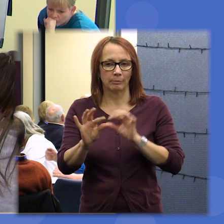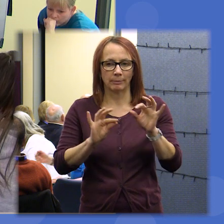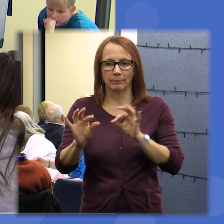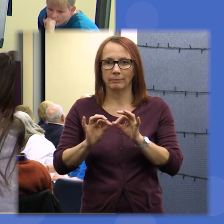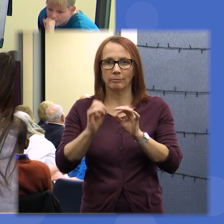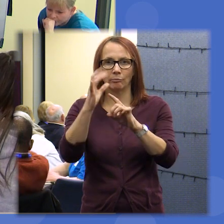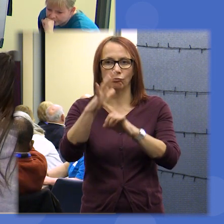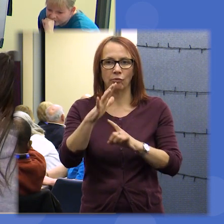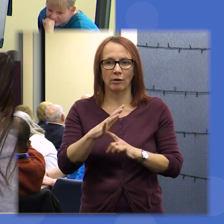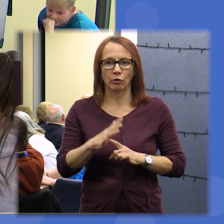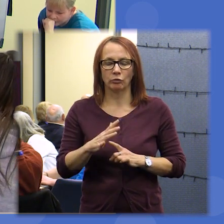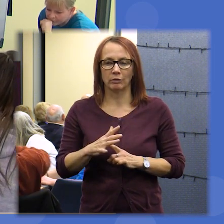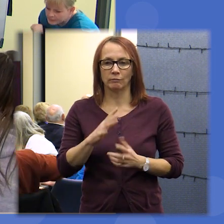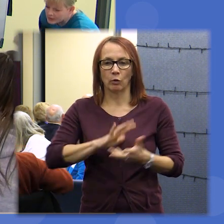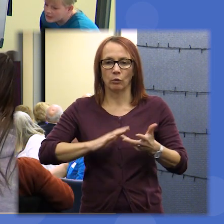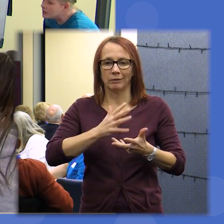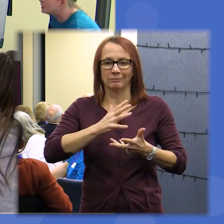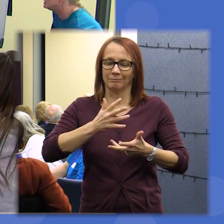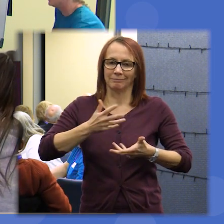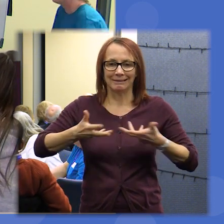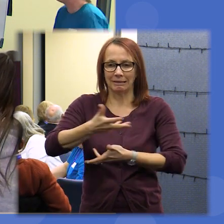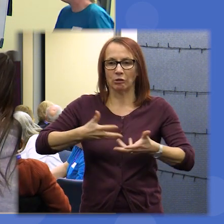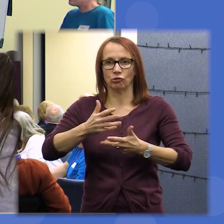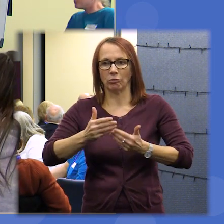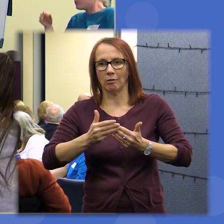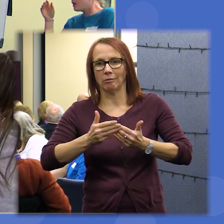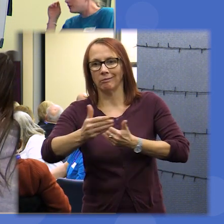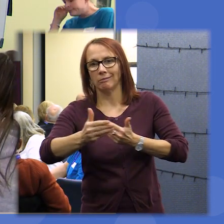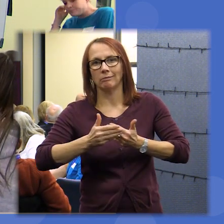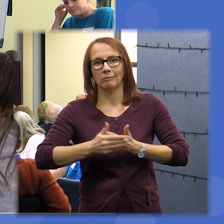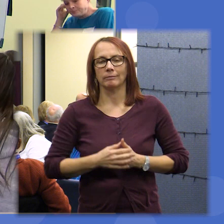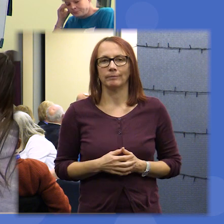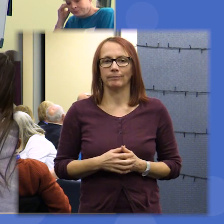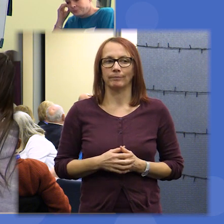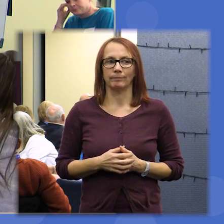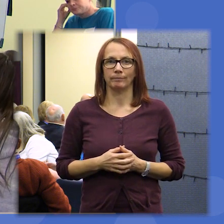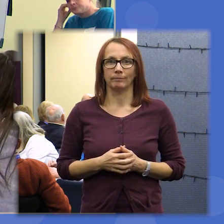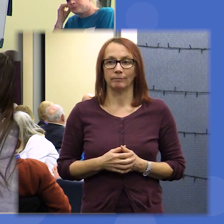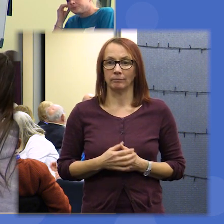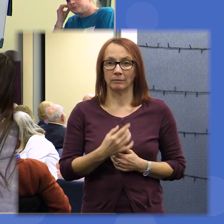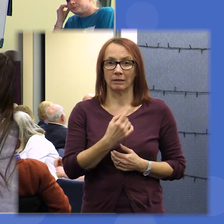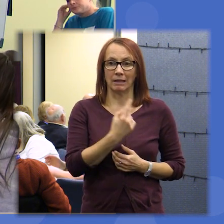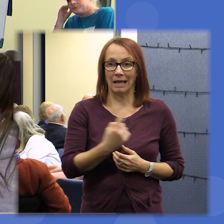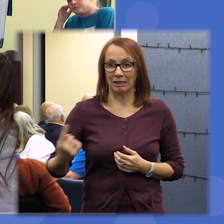discussion future weekends I'm gonna ask a representative from each of the tables